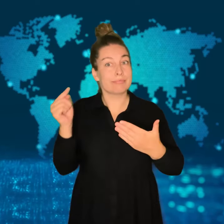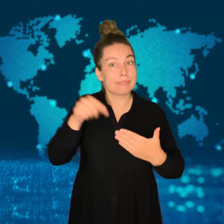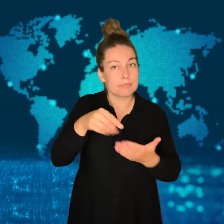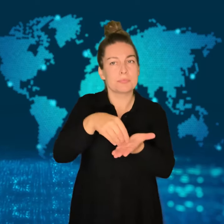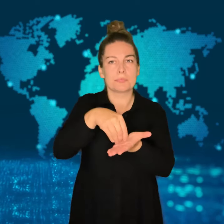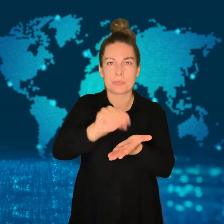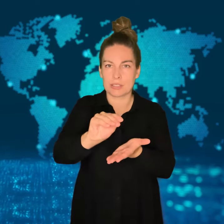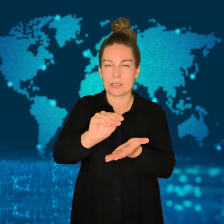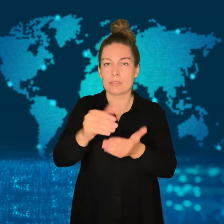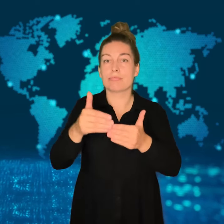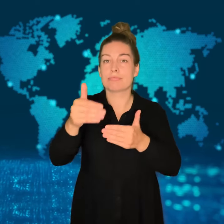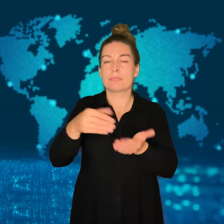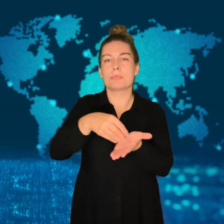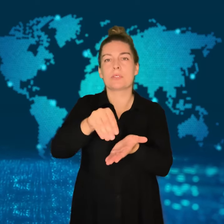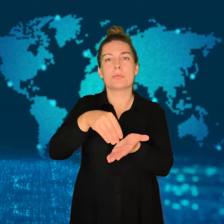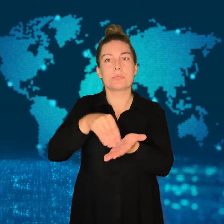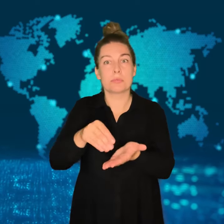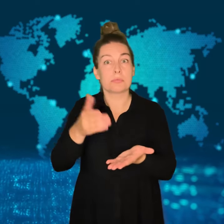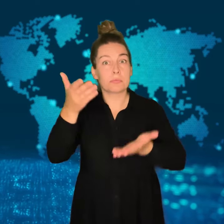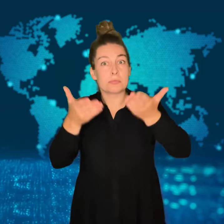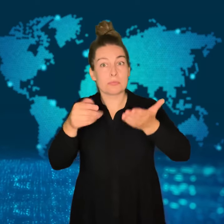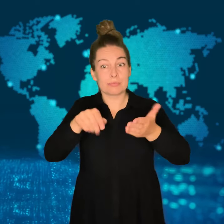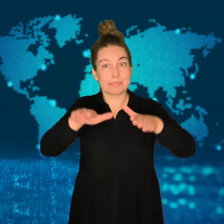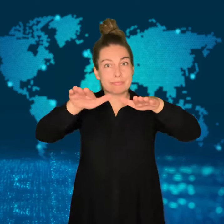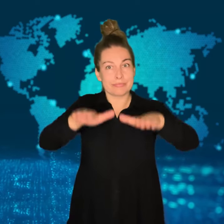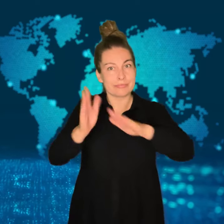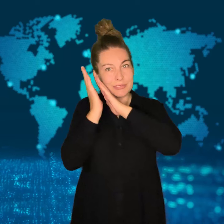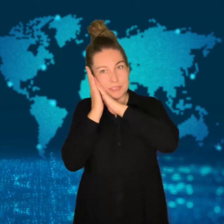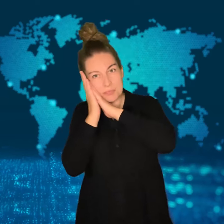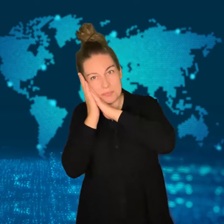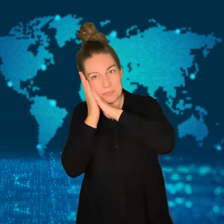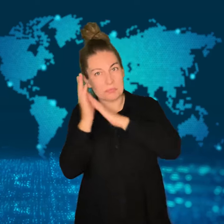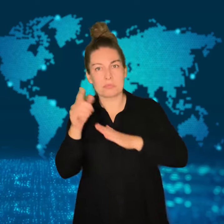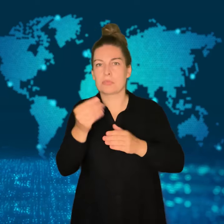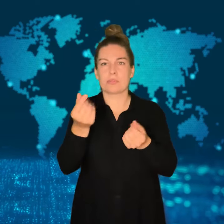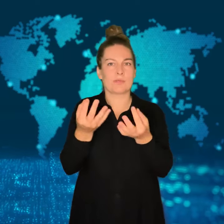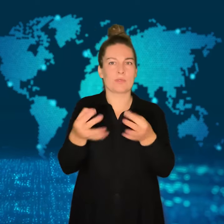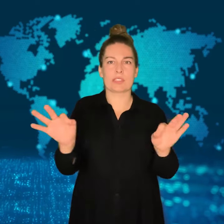A city council member has explained that there will be